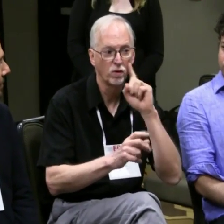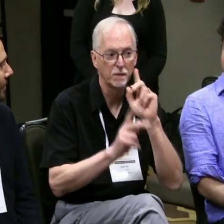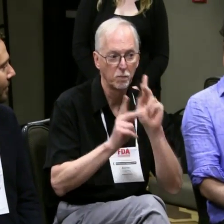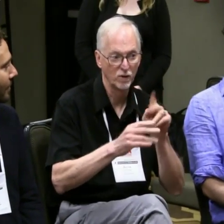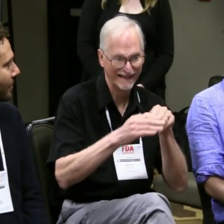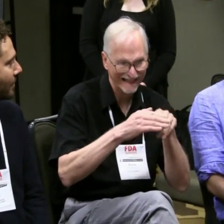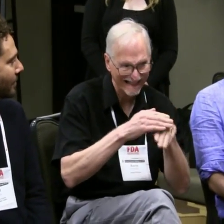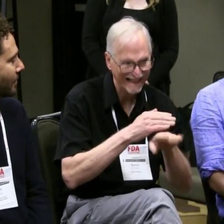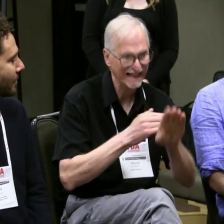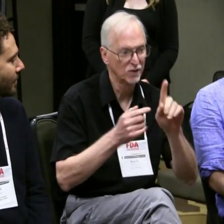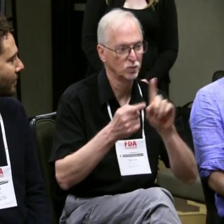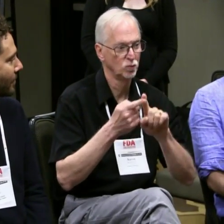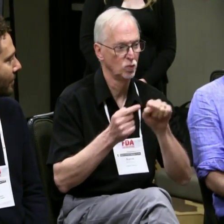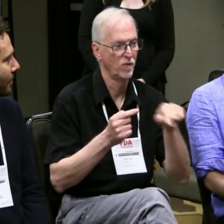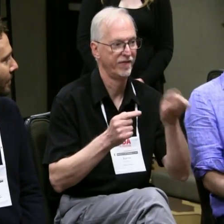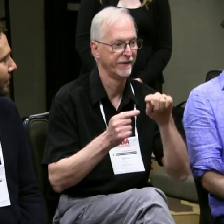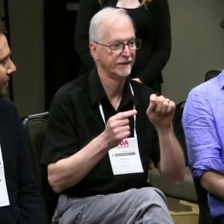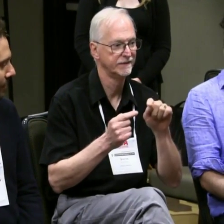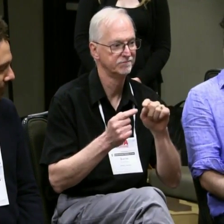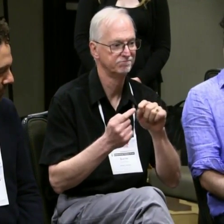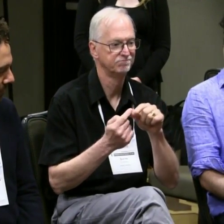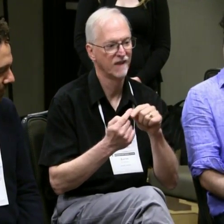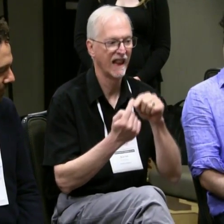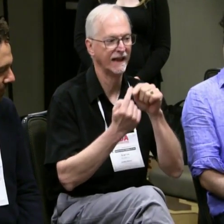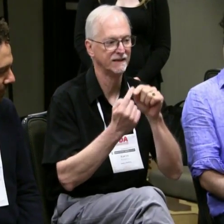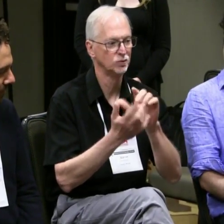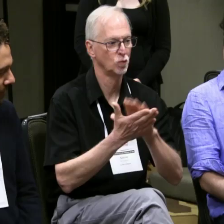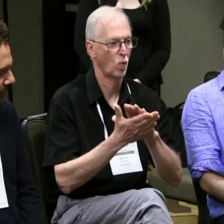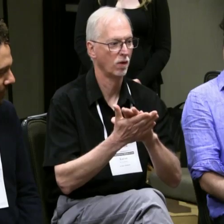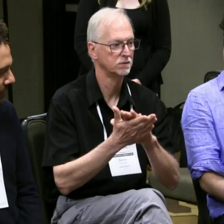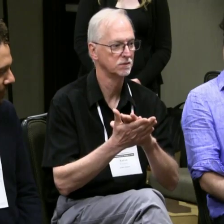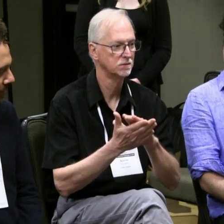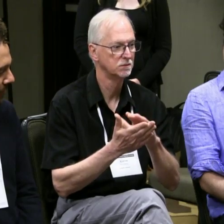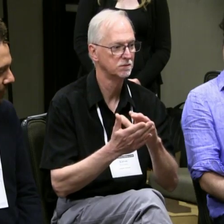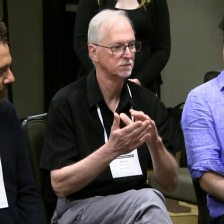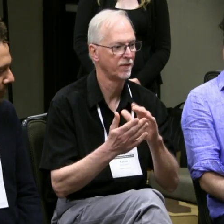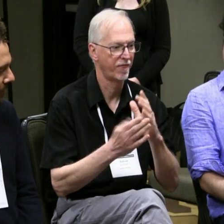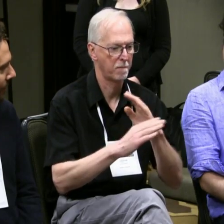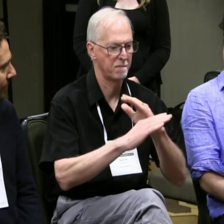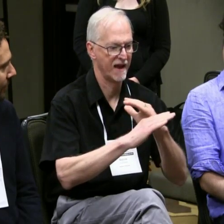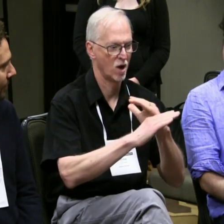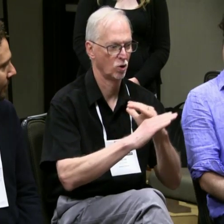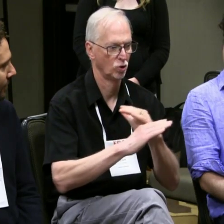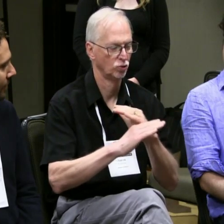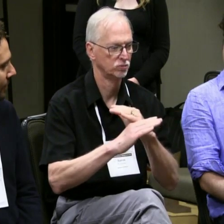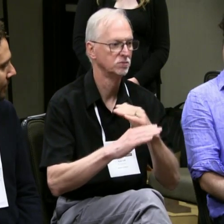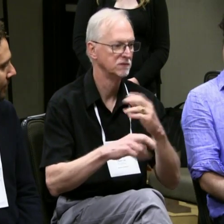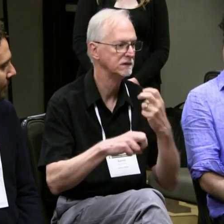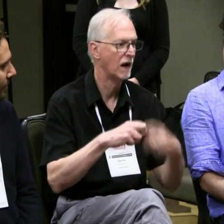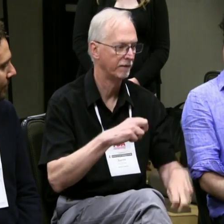(translator) And now, it's very, very hard for deaf artists to get into those circles those special schools.